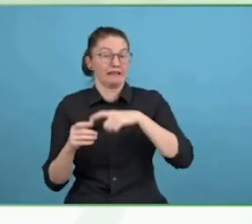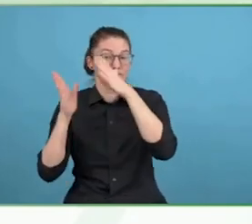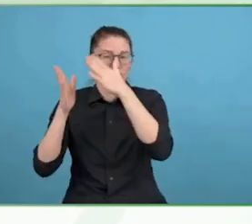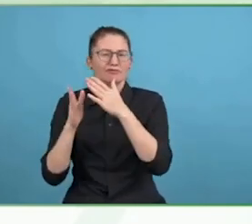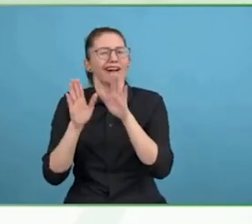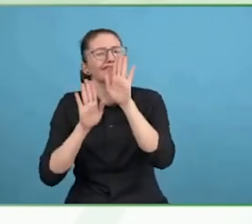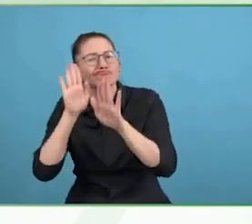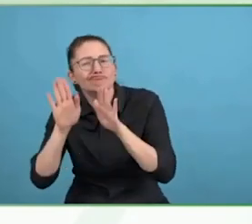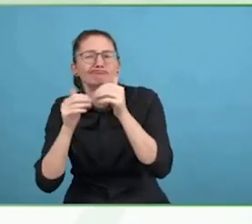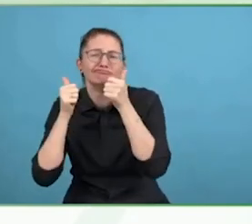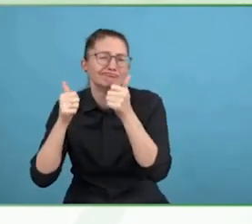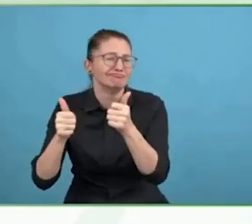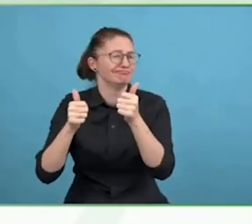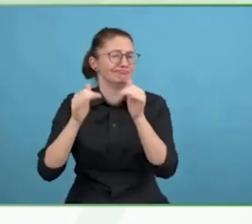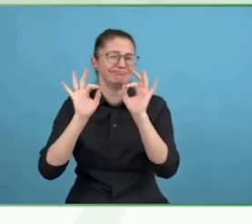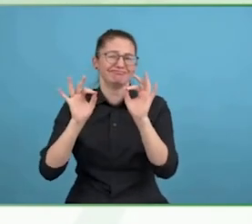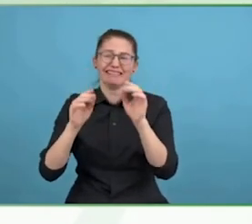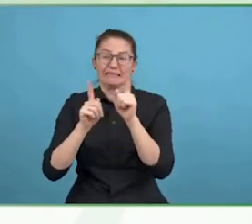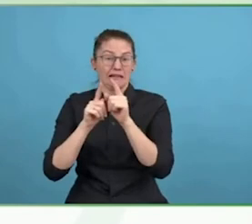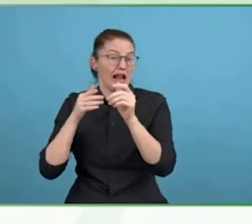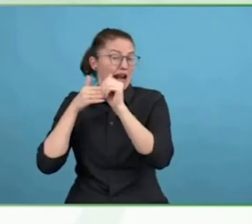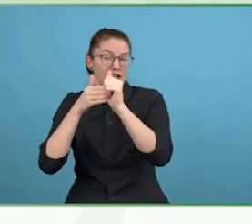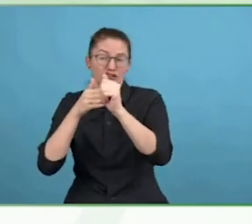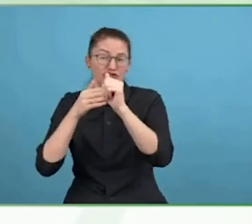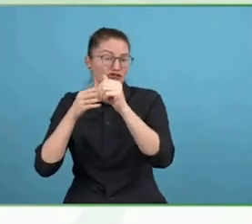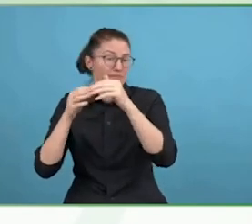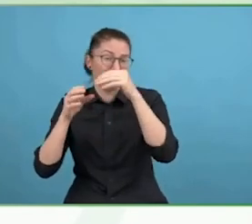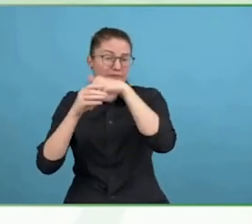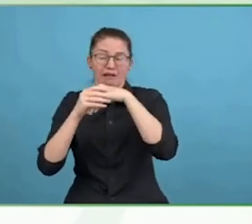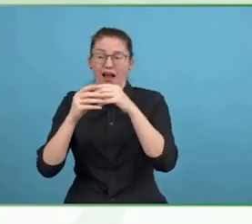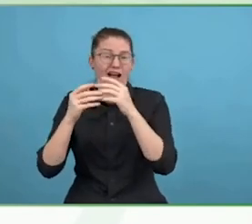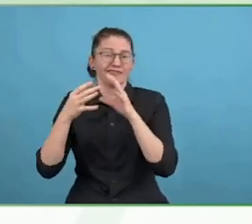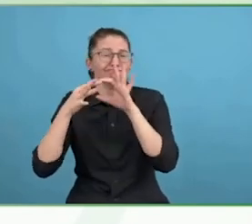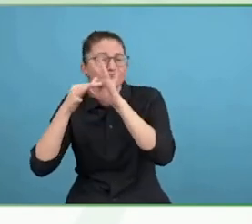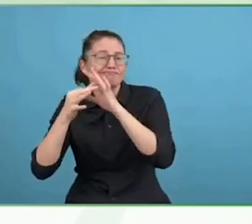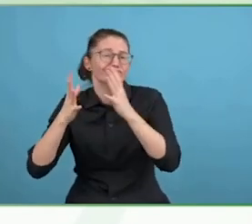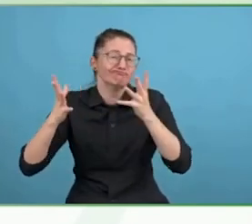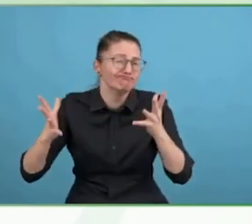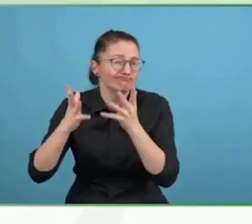I am part of the 80% with invisible disabilities and they are numerous.